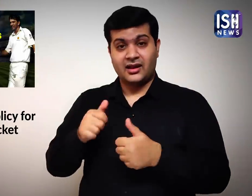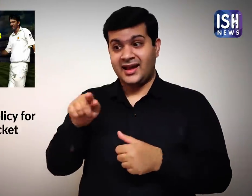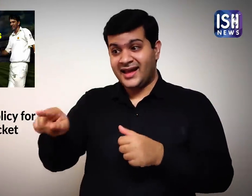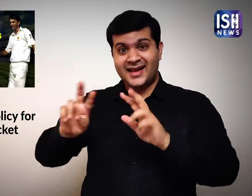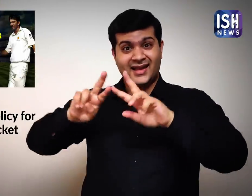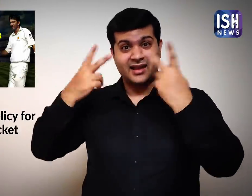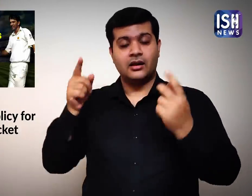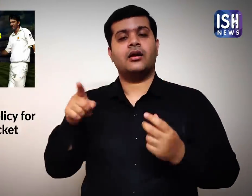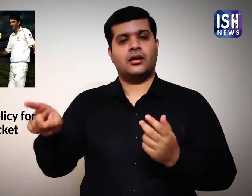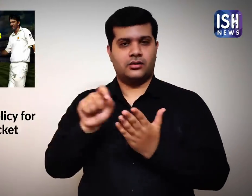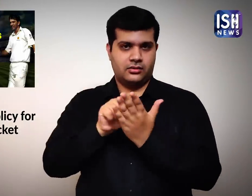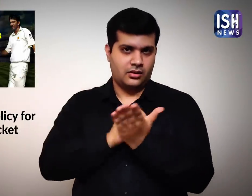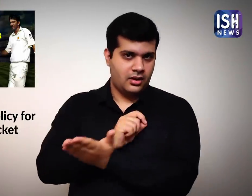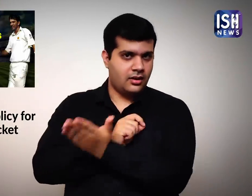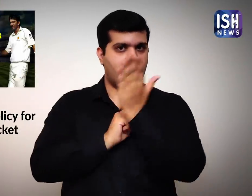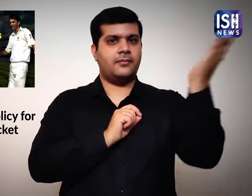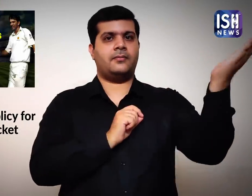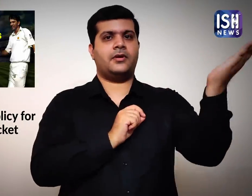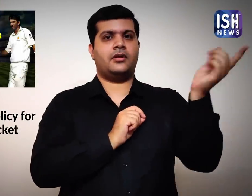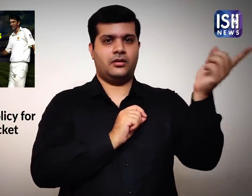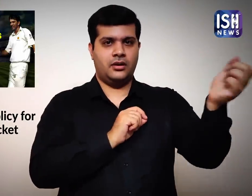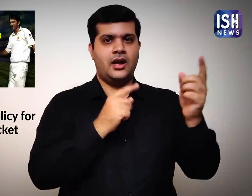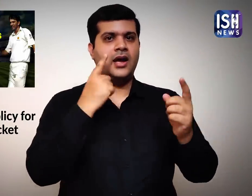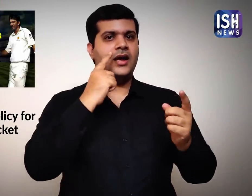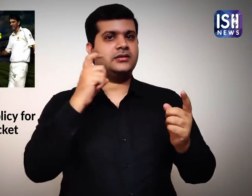Then an application can be made to the ICC to allow the player.